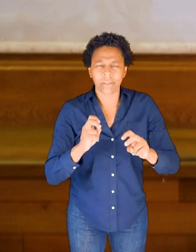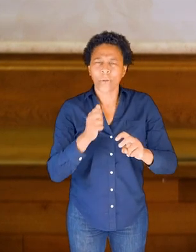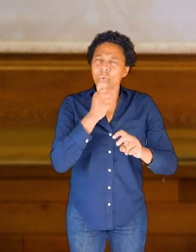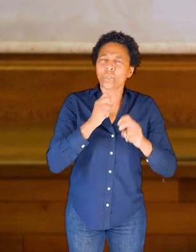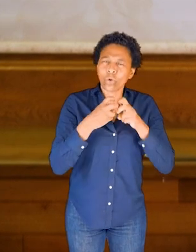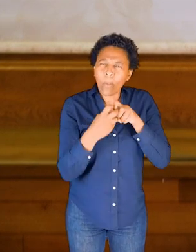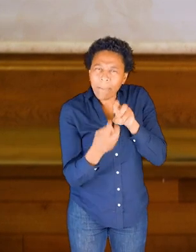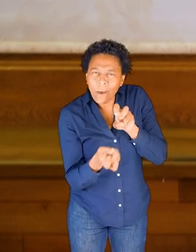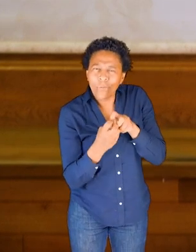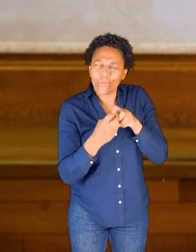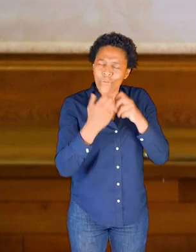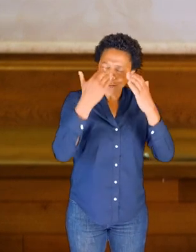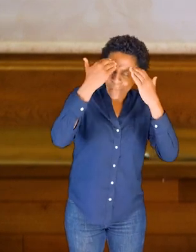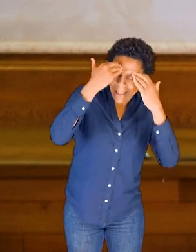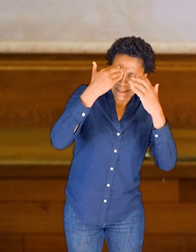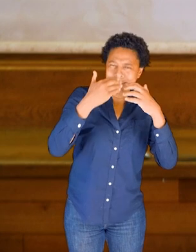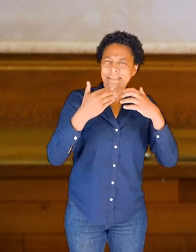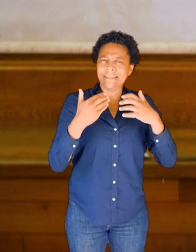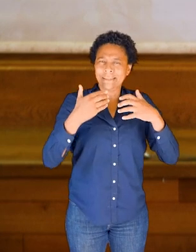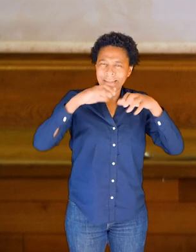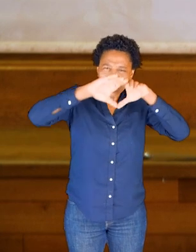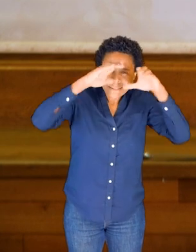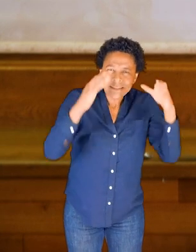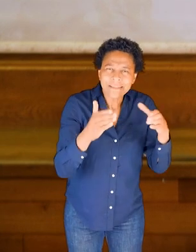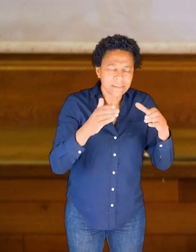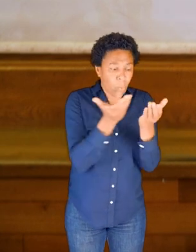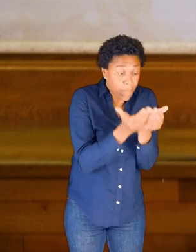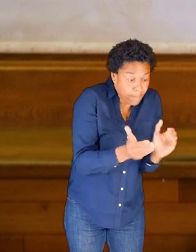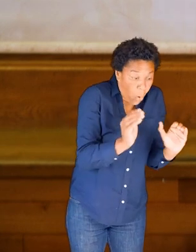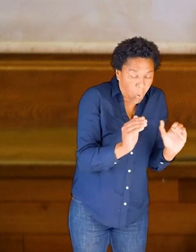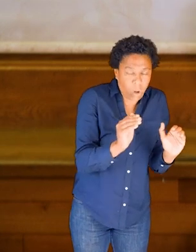and the roof of your mouth, having some time to explore